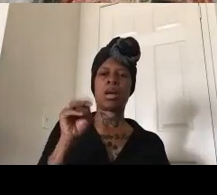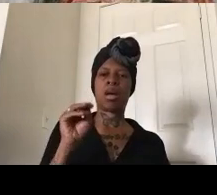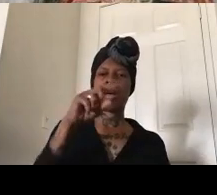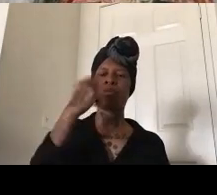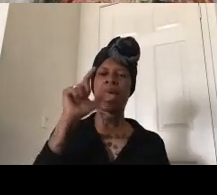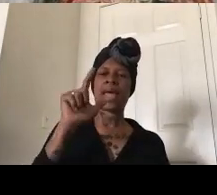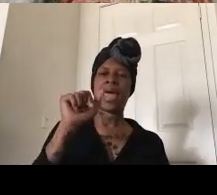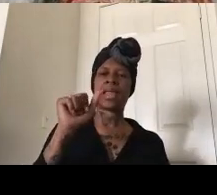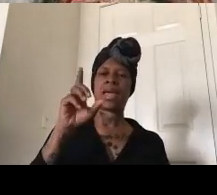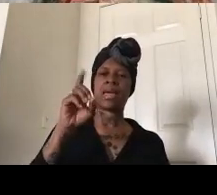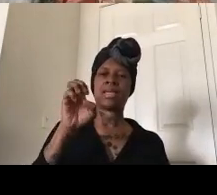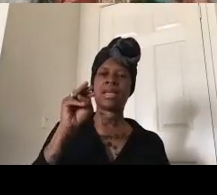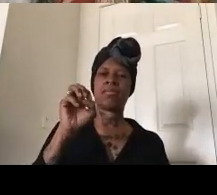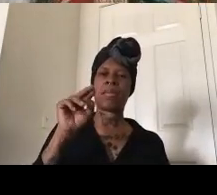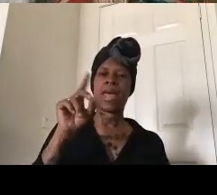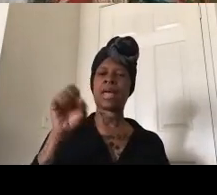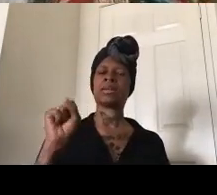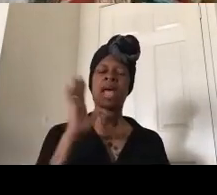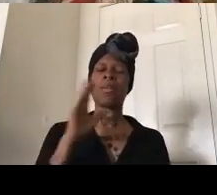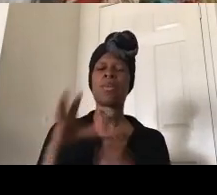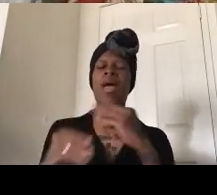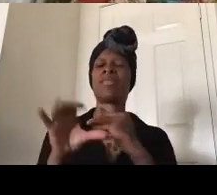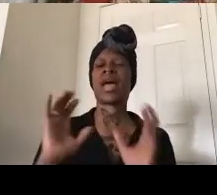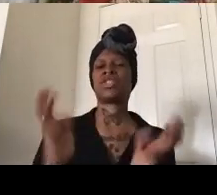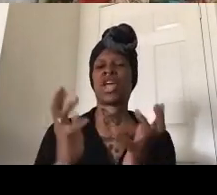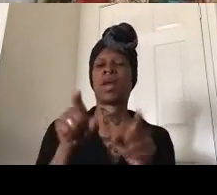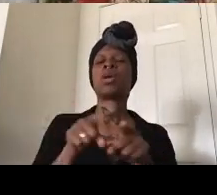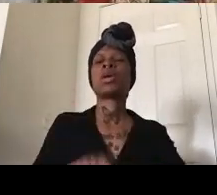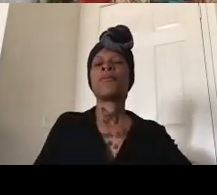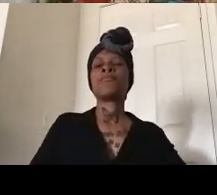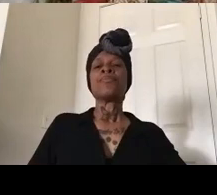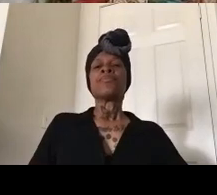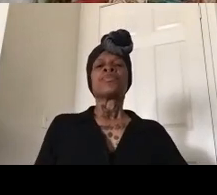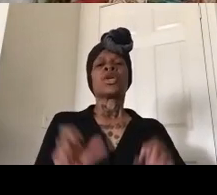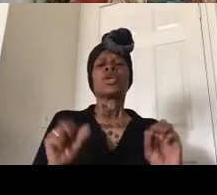you will see that we have been engaged in a process of